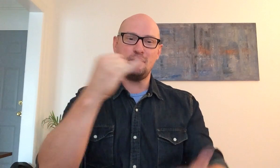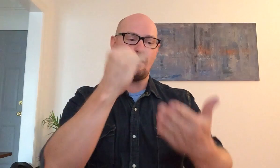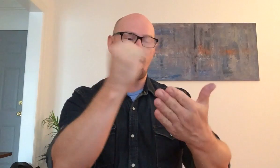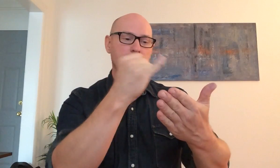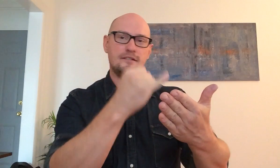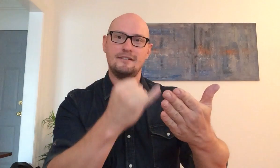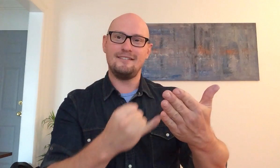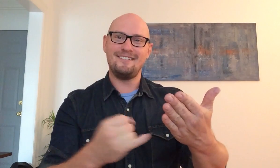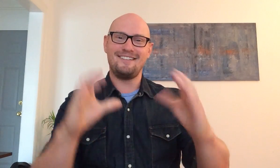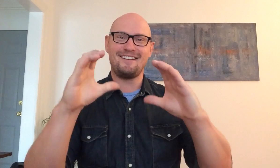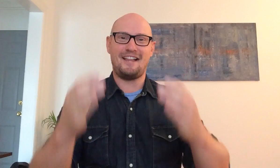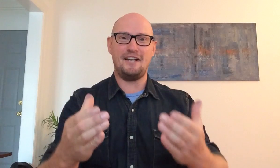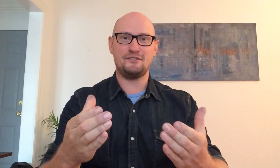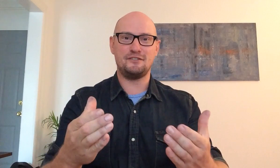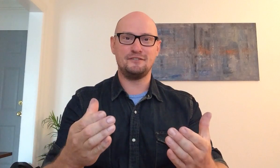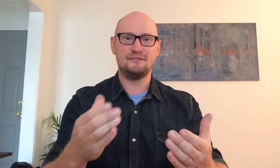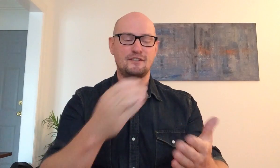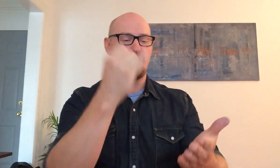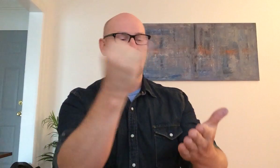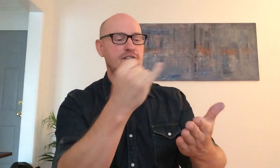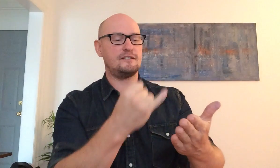art class arts